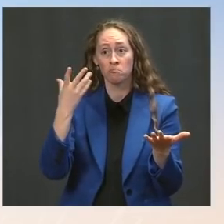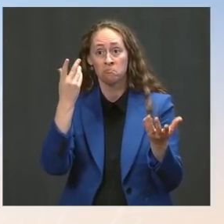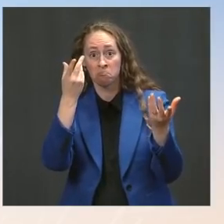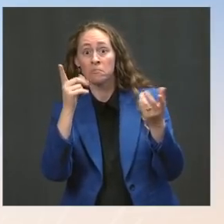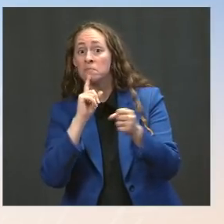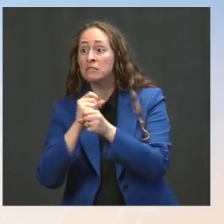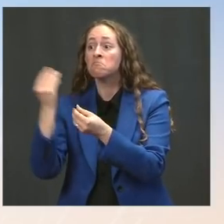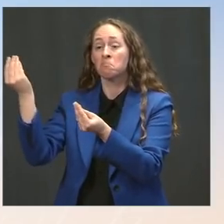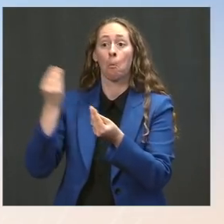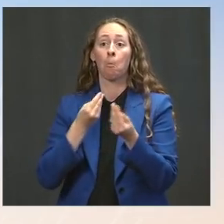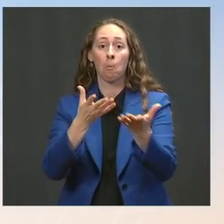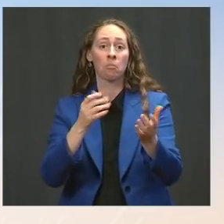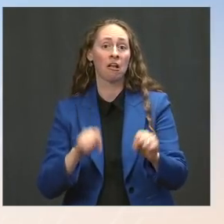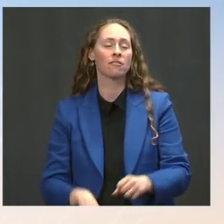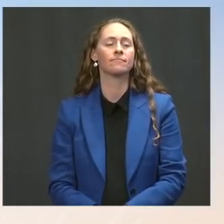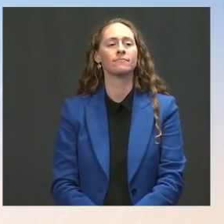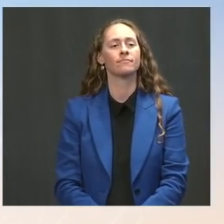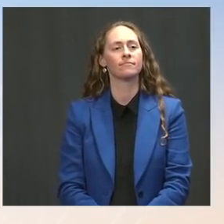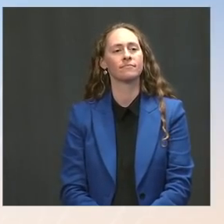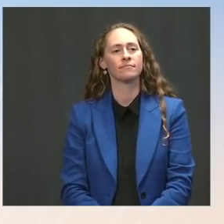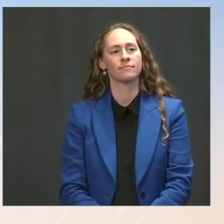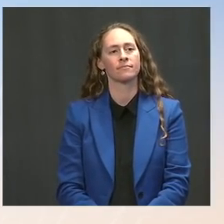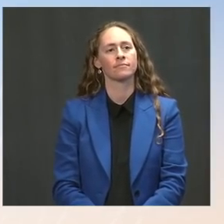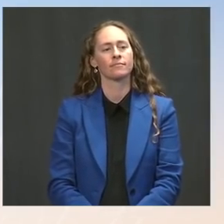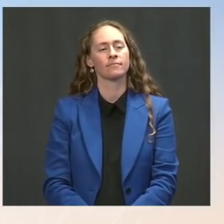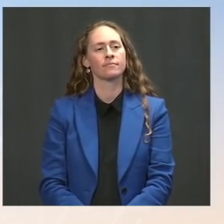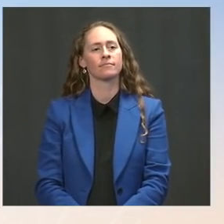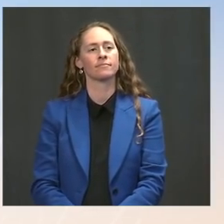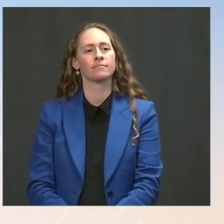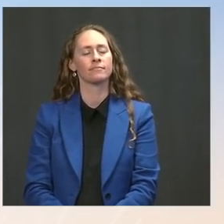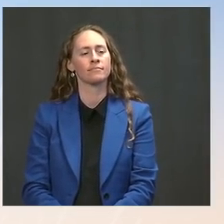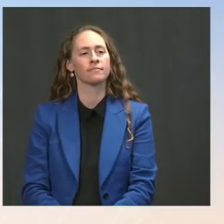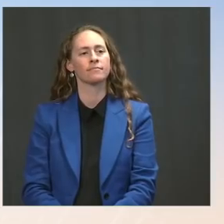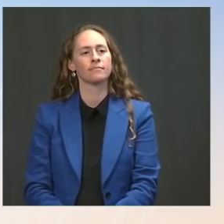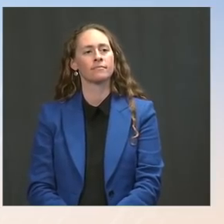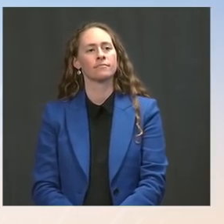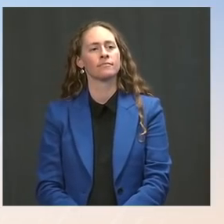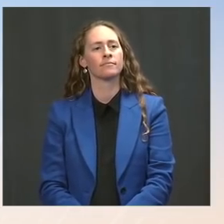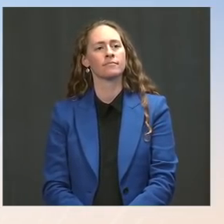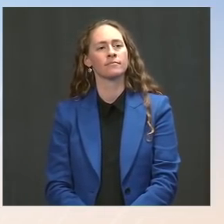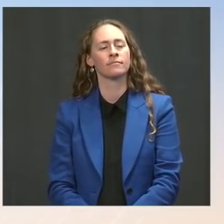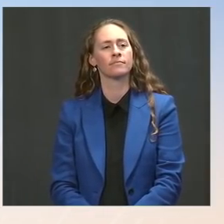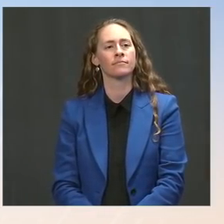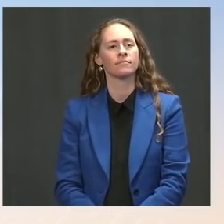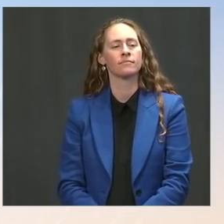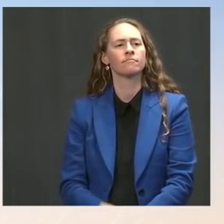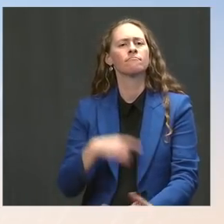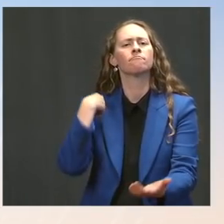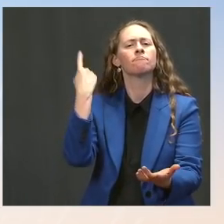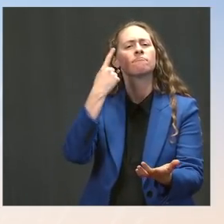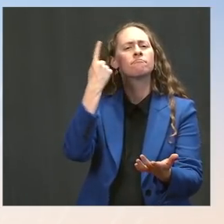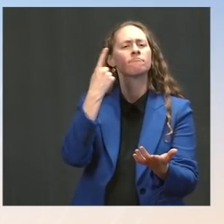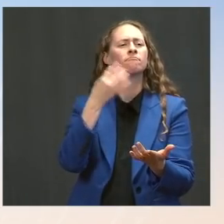The Press: Jen, I want to go back to this question about vaccine mandates. Has it been determined here that it would be inappropriate or illegal for the President